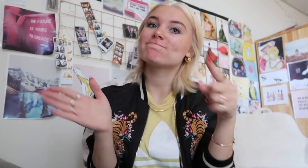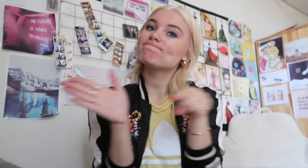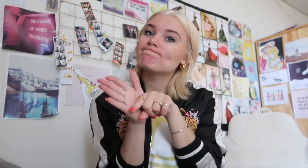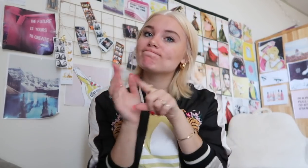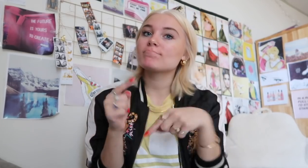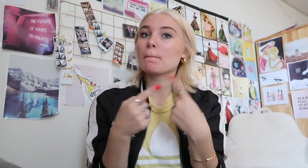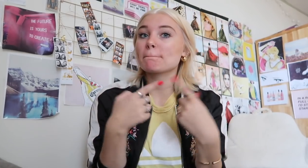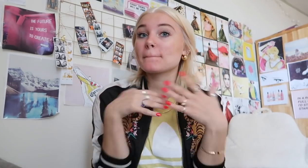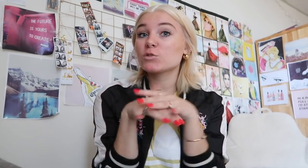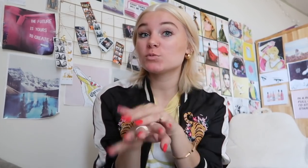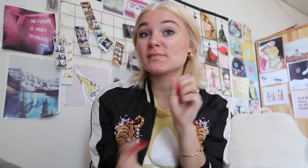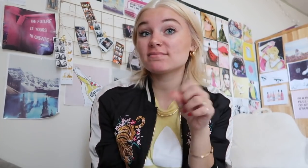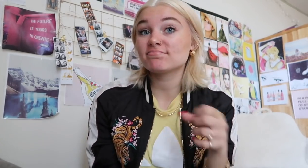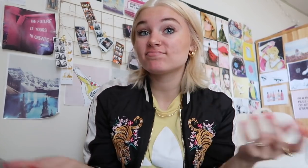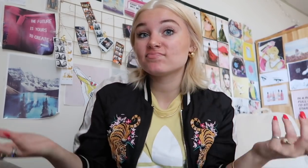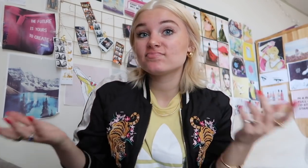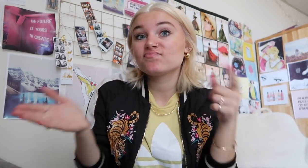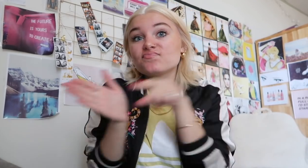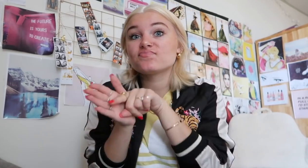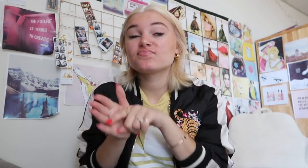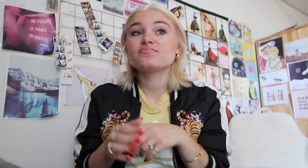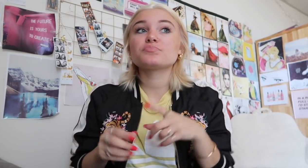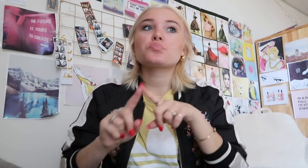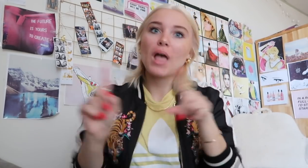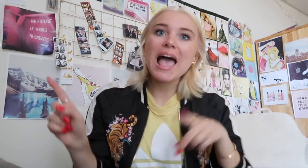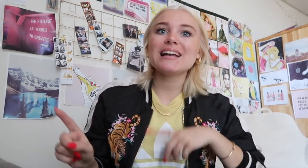it is one thing's con about mainstream school